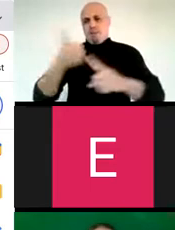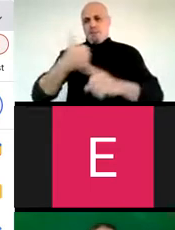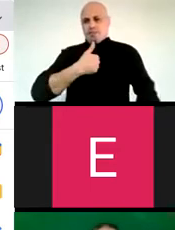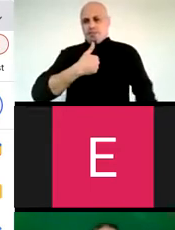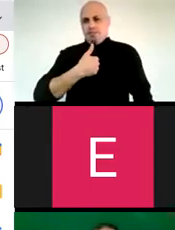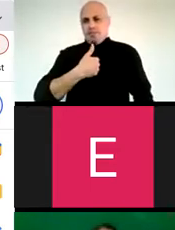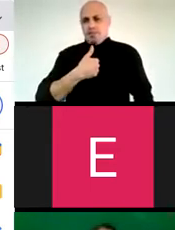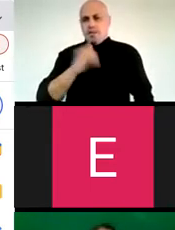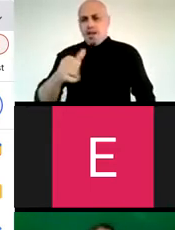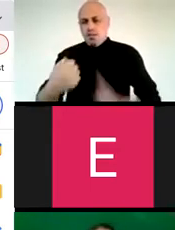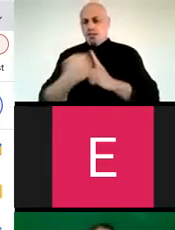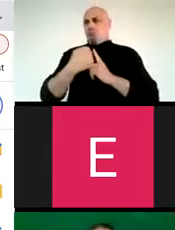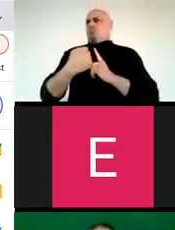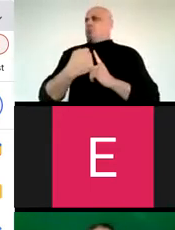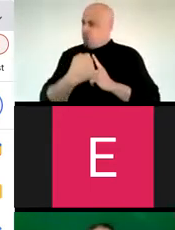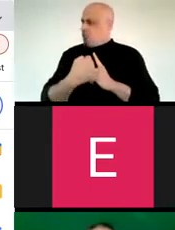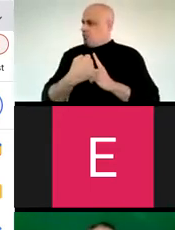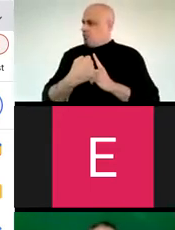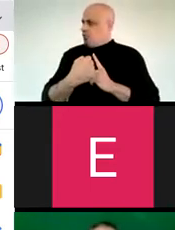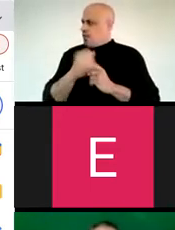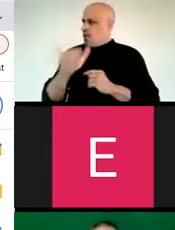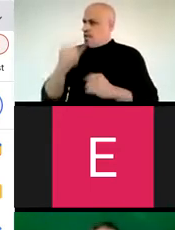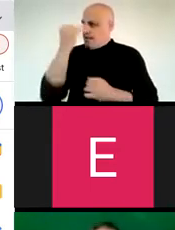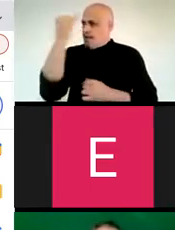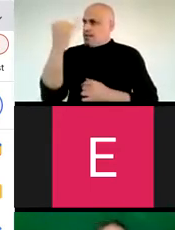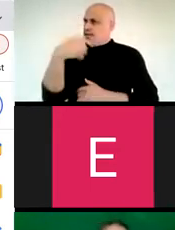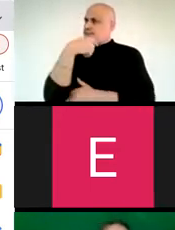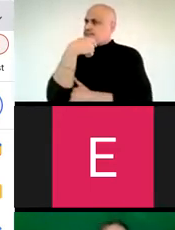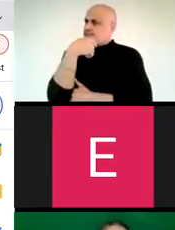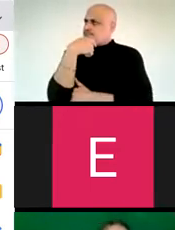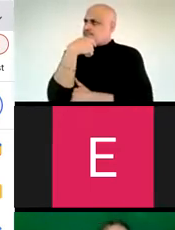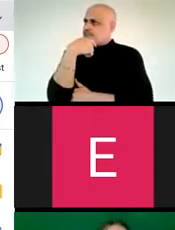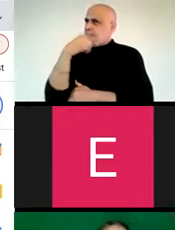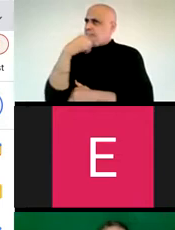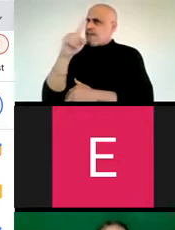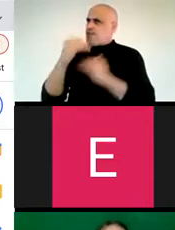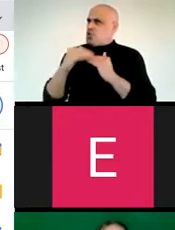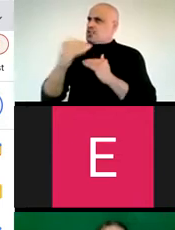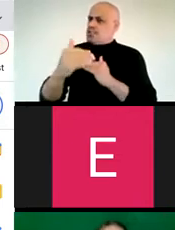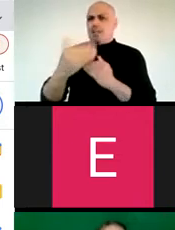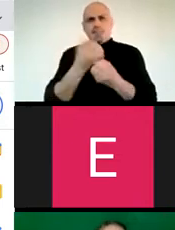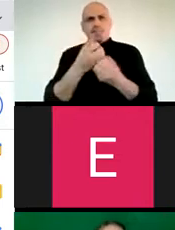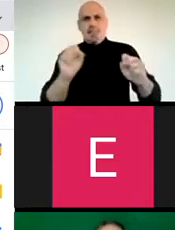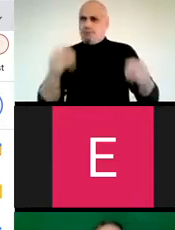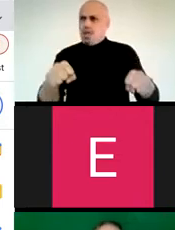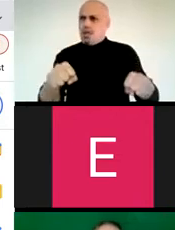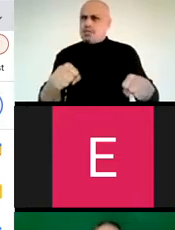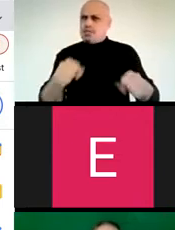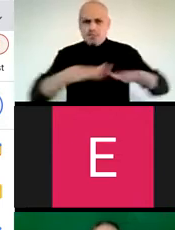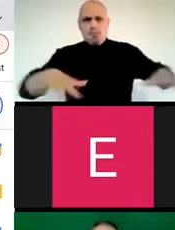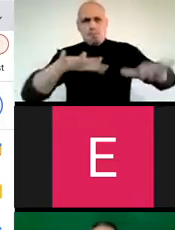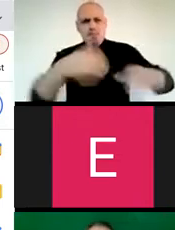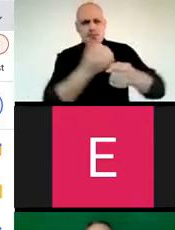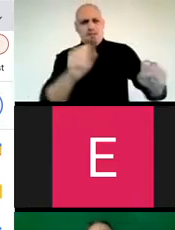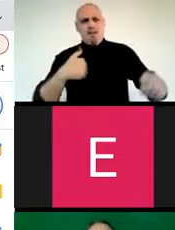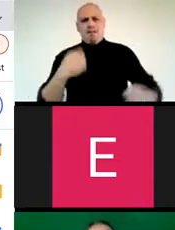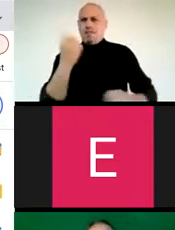able to be brave." And, that just went through me, this idea of it's step one to be br—to be safe,